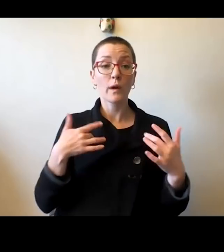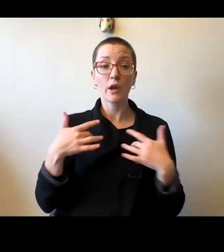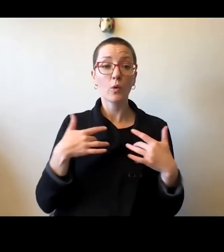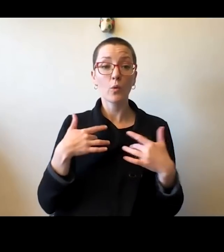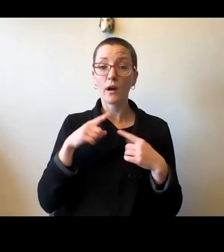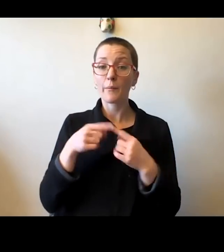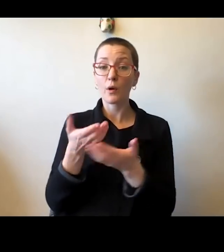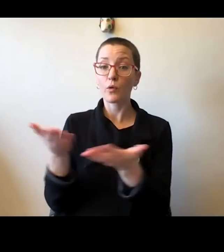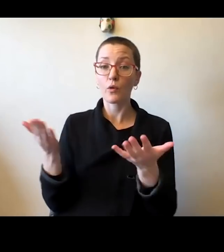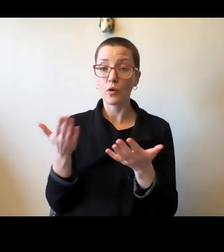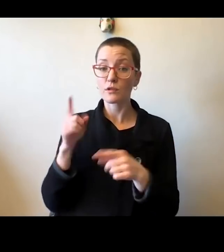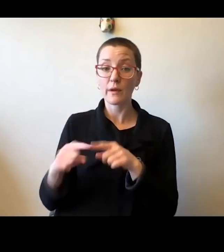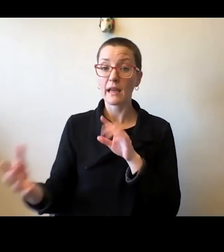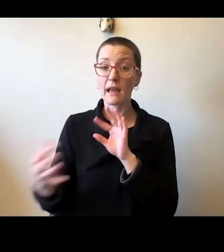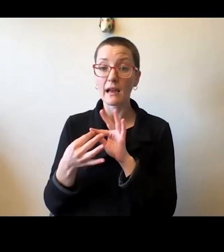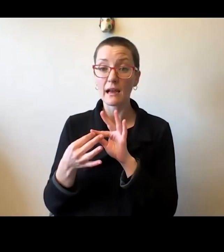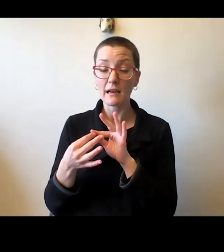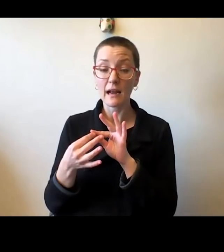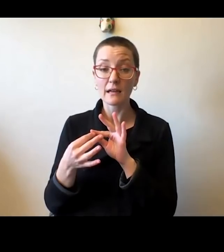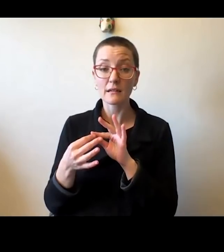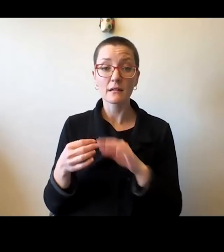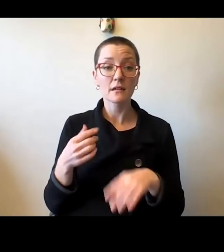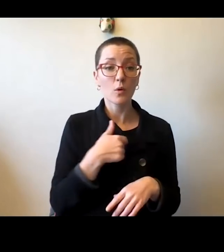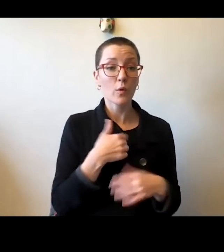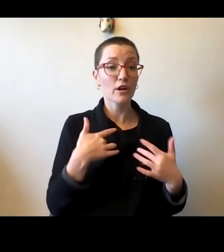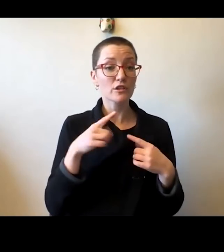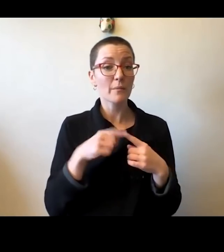and those who are not with us. We're concerned about the health of our families.